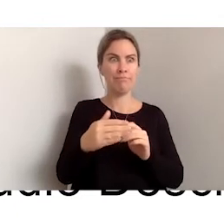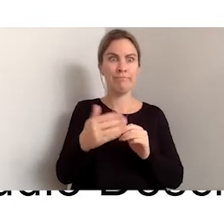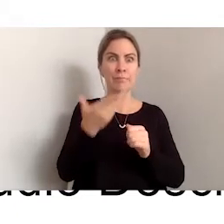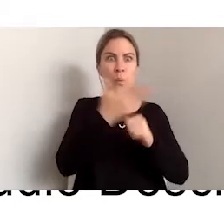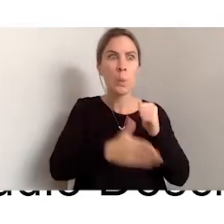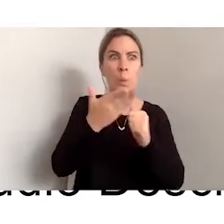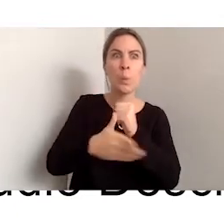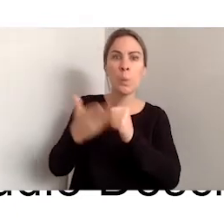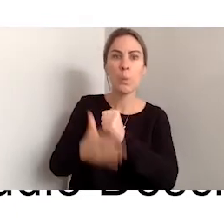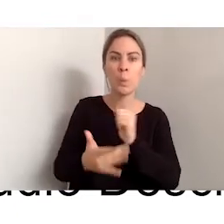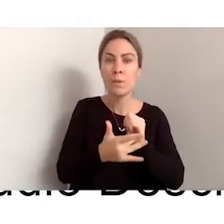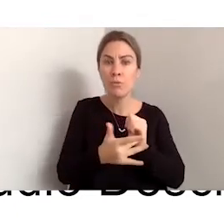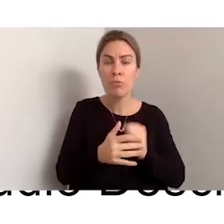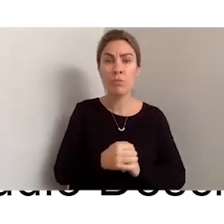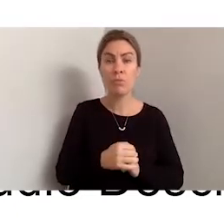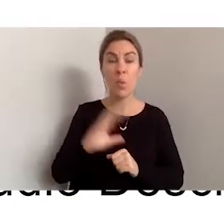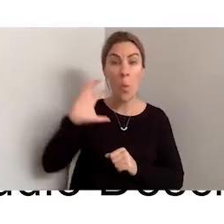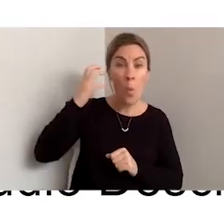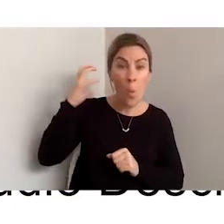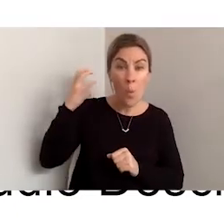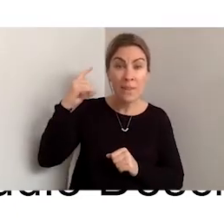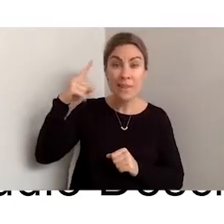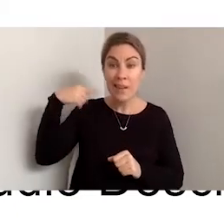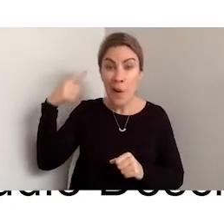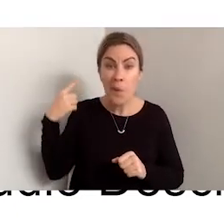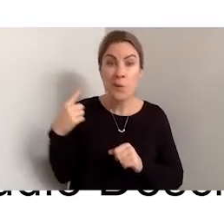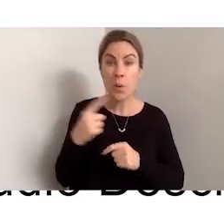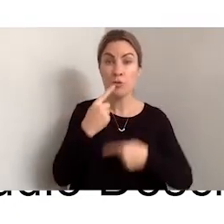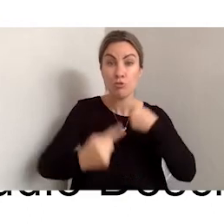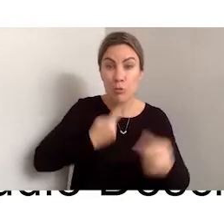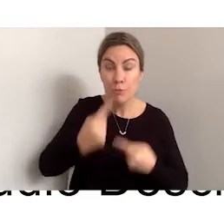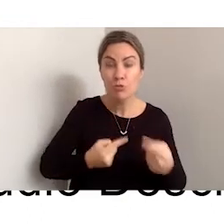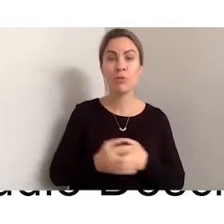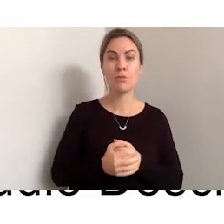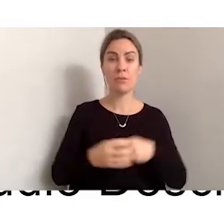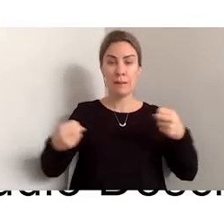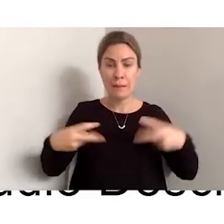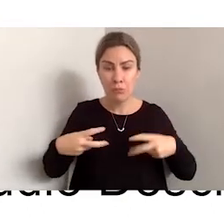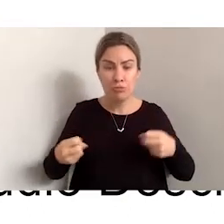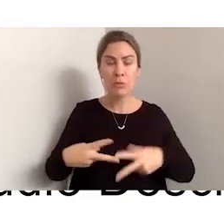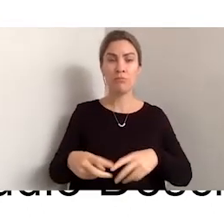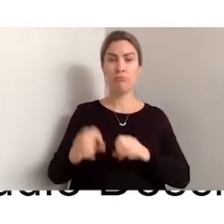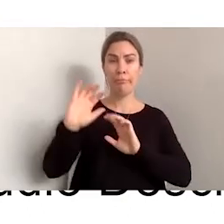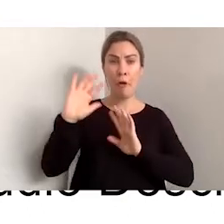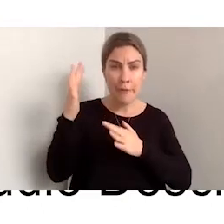description, captioning, Auslan, easy read, easy English, just so you